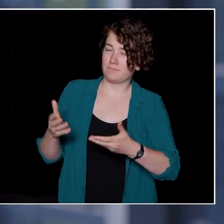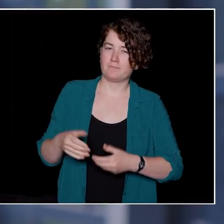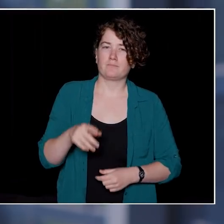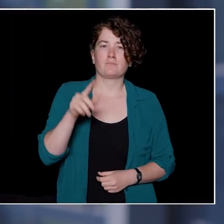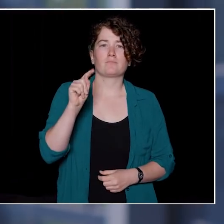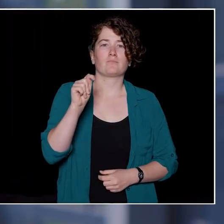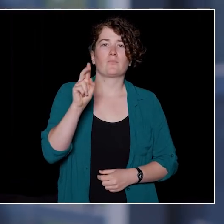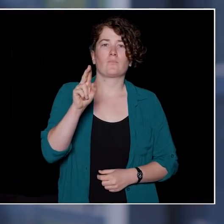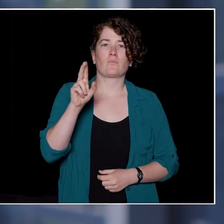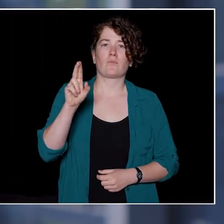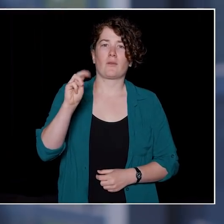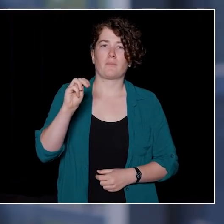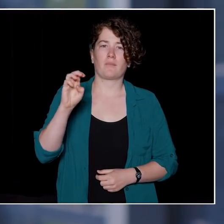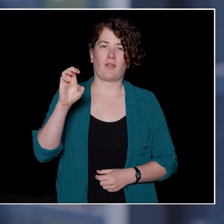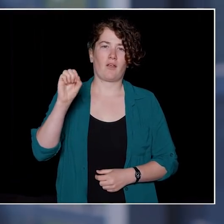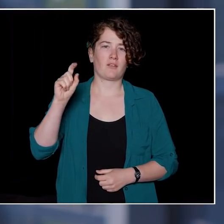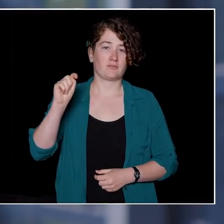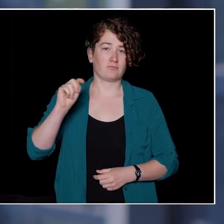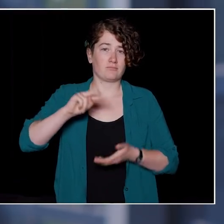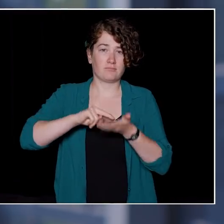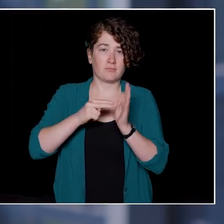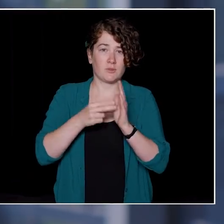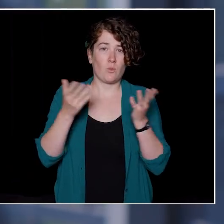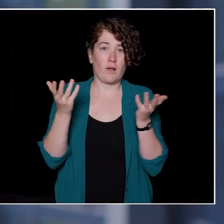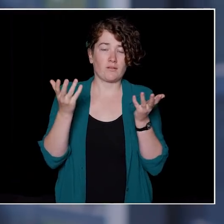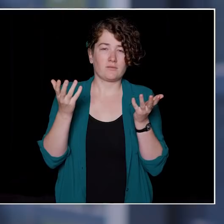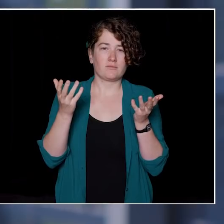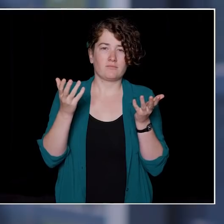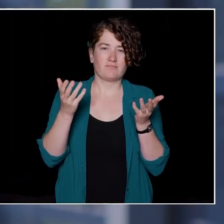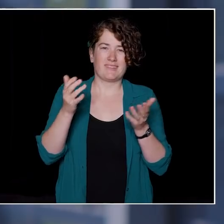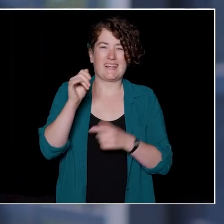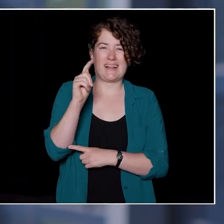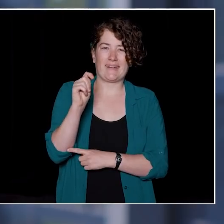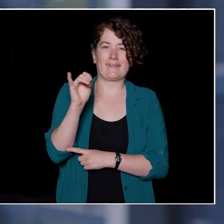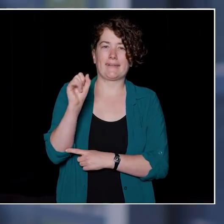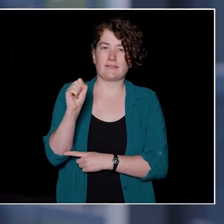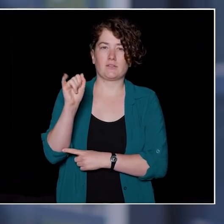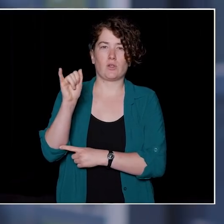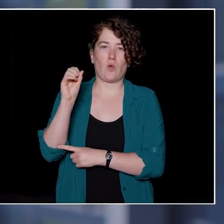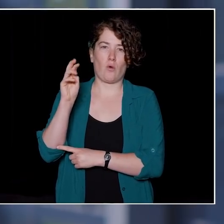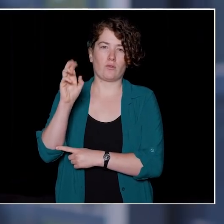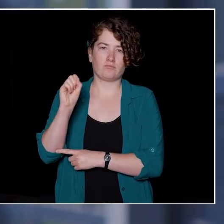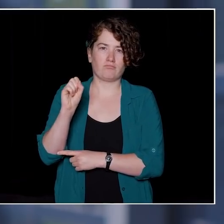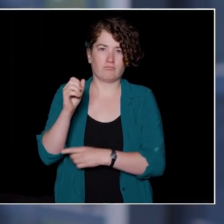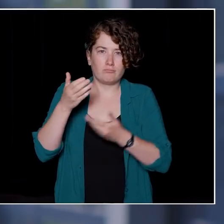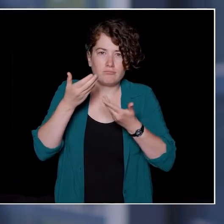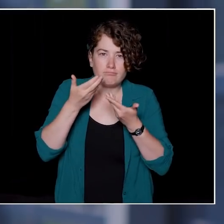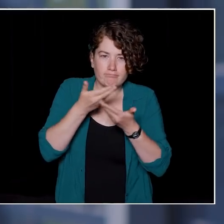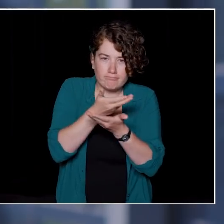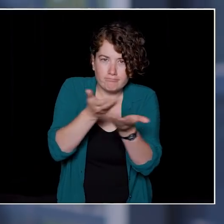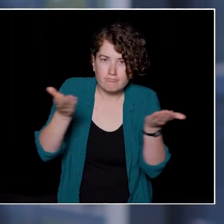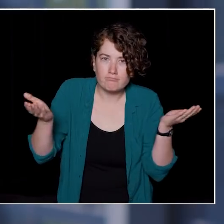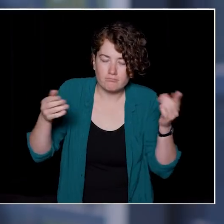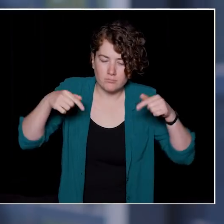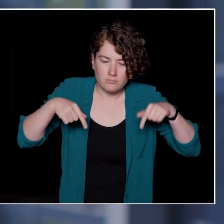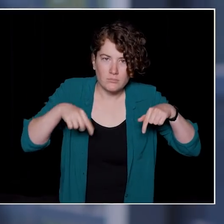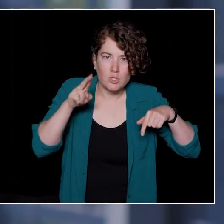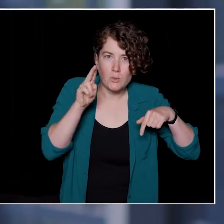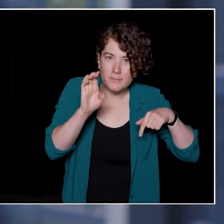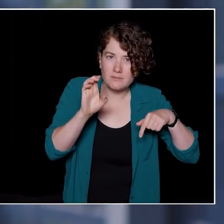Tuum Est, which translates to it is yours. UBC is your university,